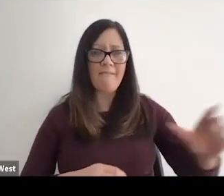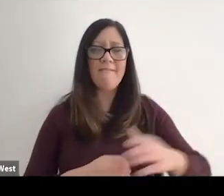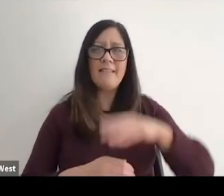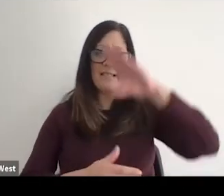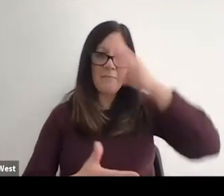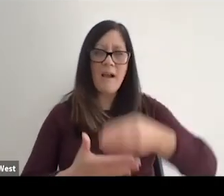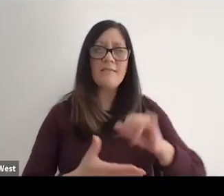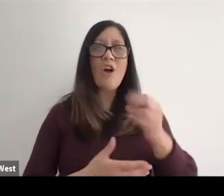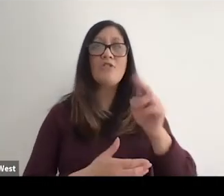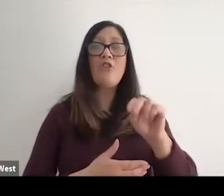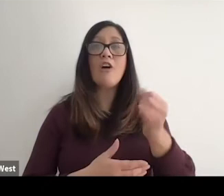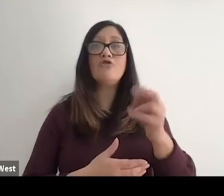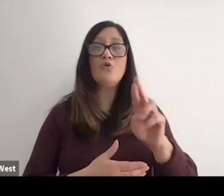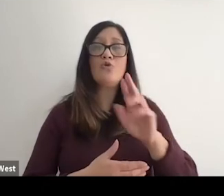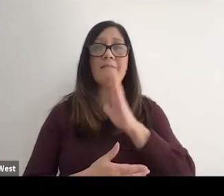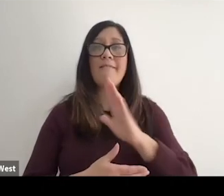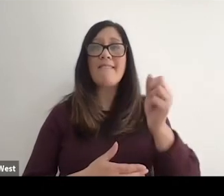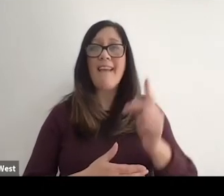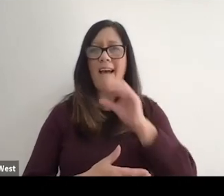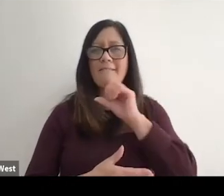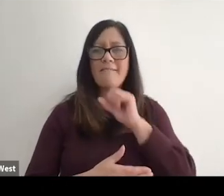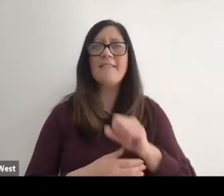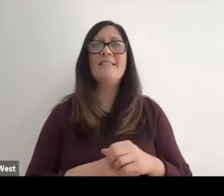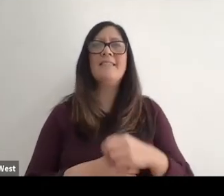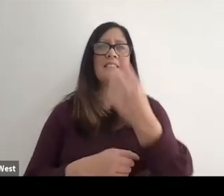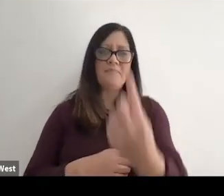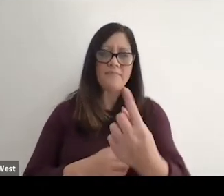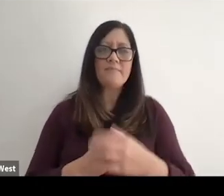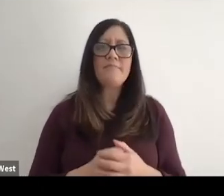bed and my son John Junior 5 1/2 years old at the foot of the bed.